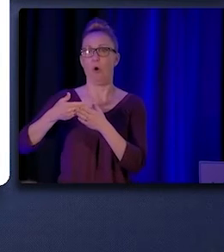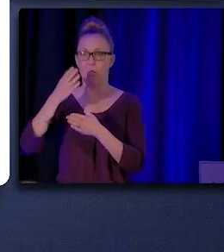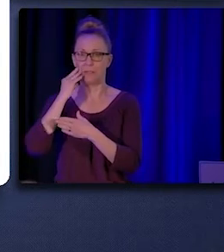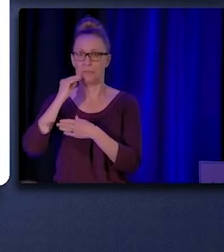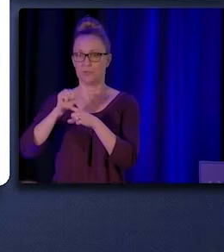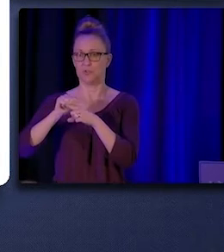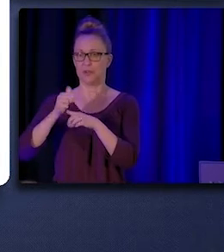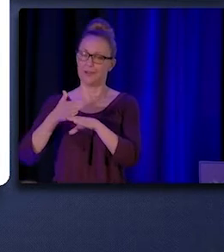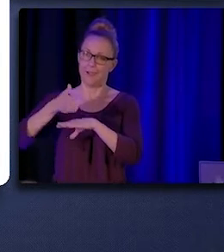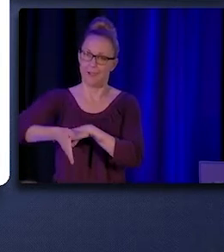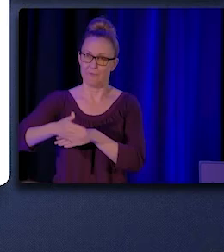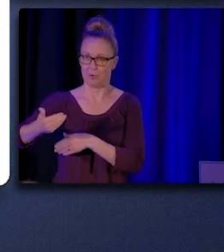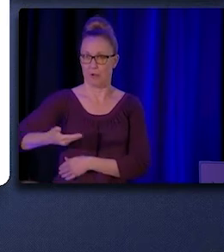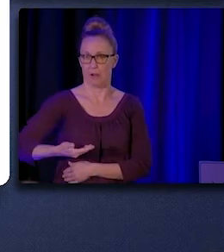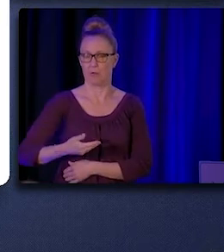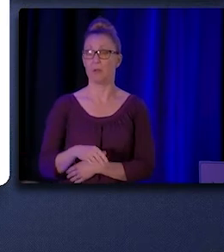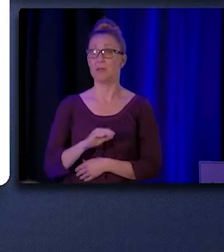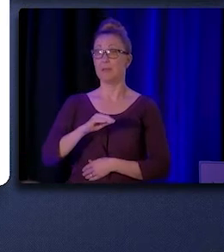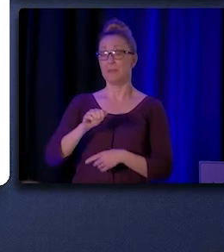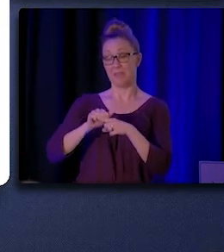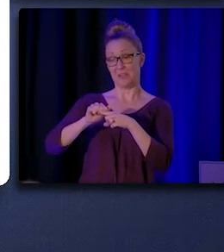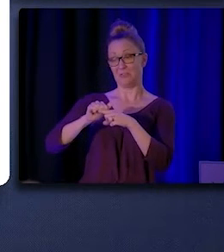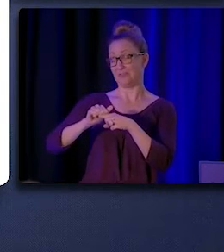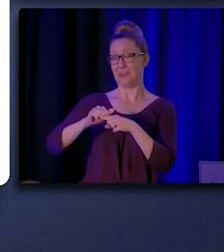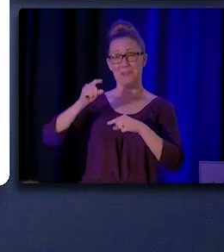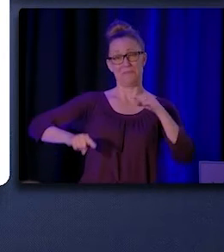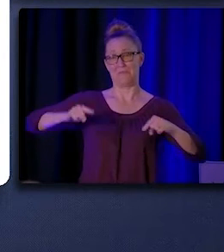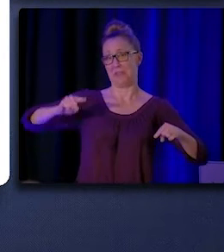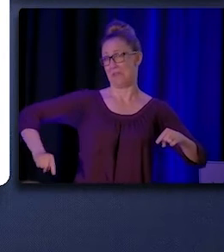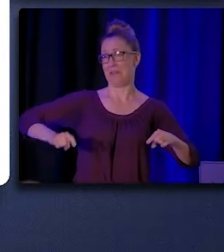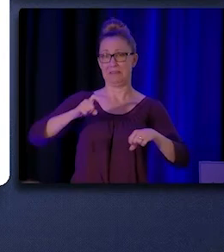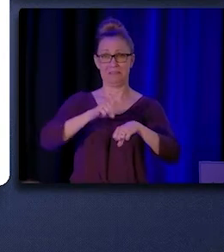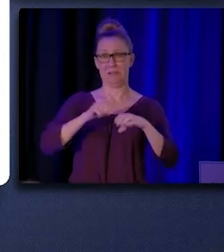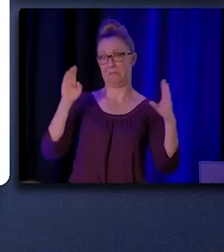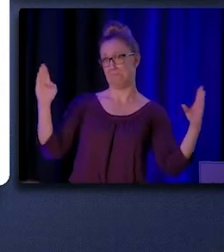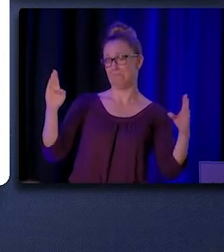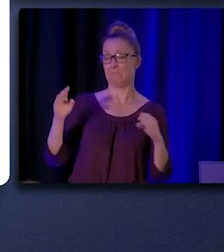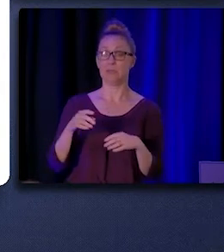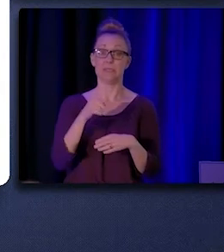Post-hire training varied in length significantly with a range to two hours to 16 months,